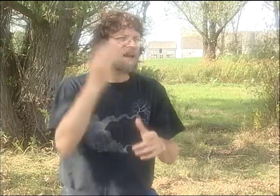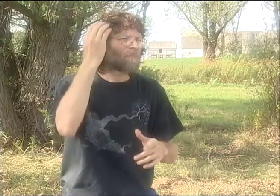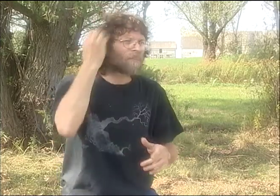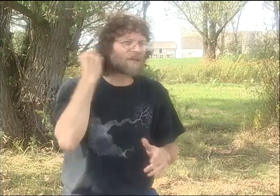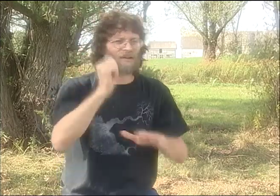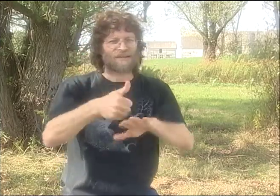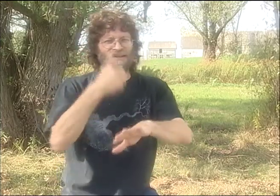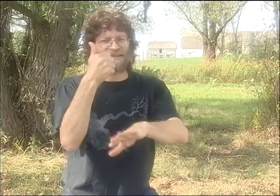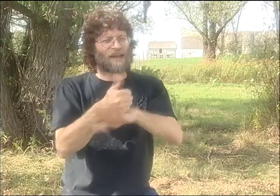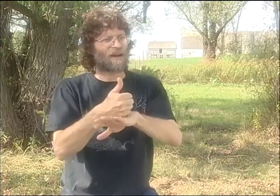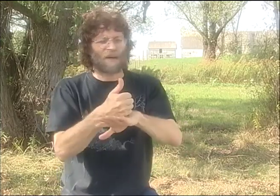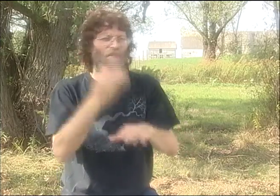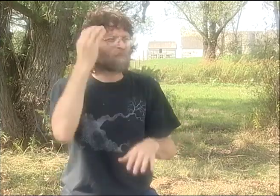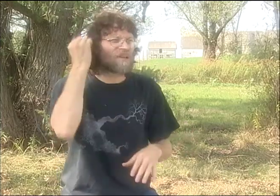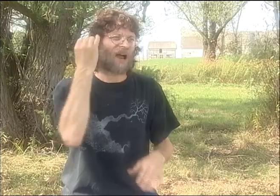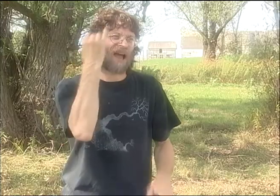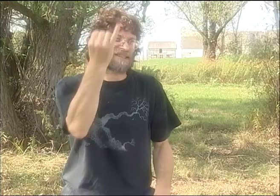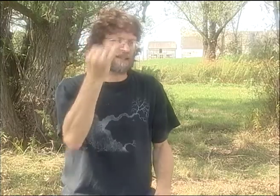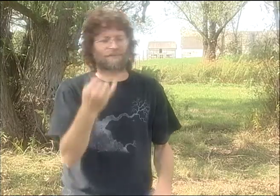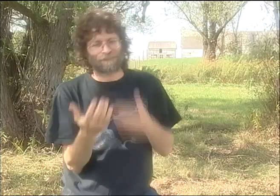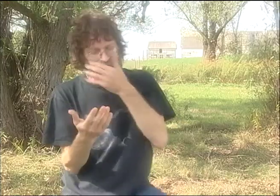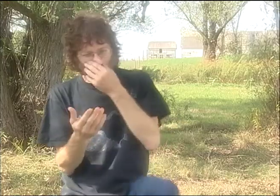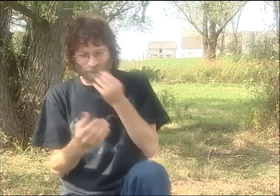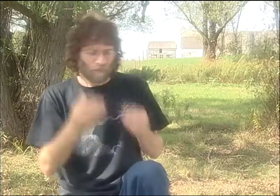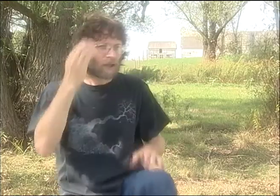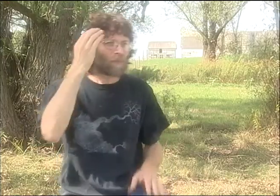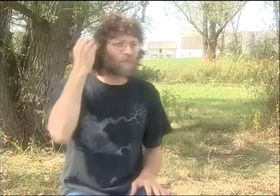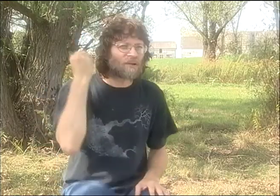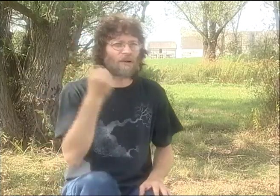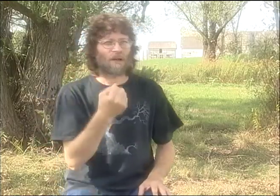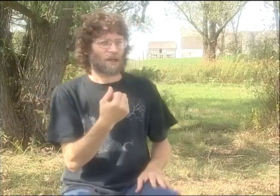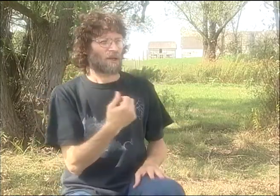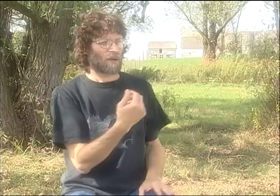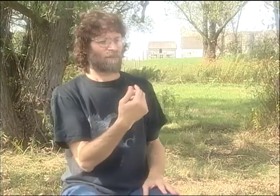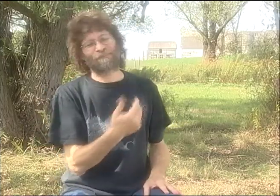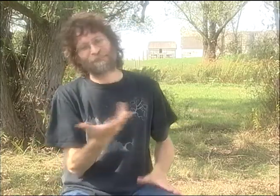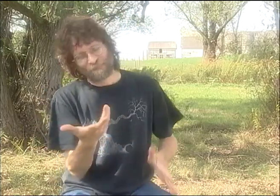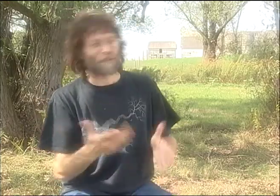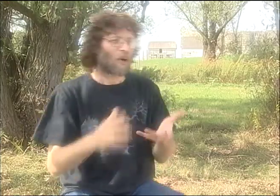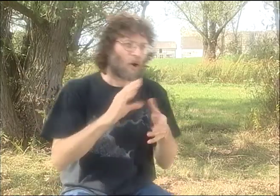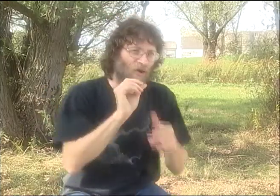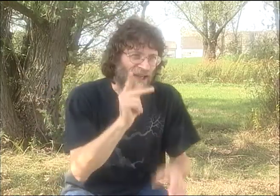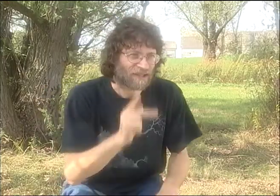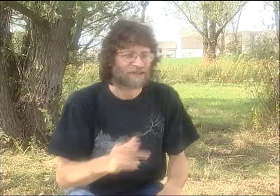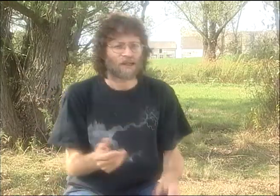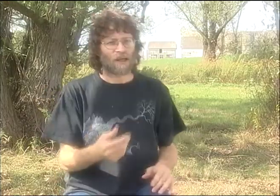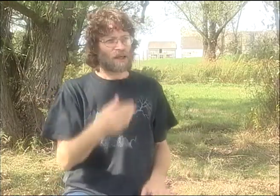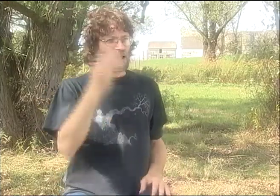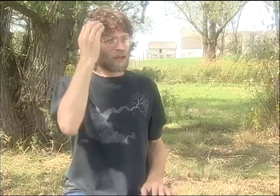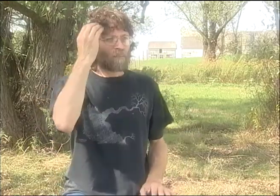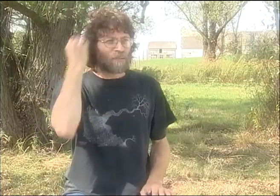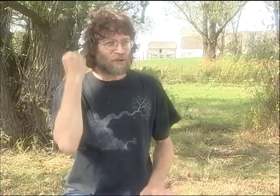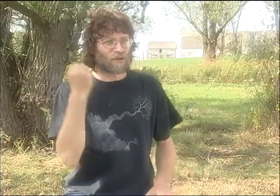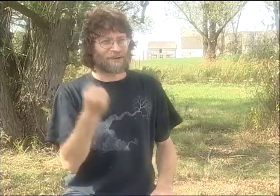THEN WE HAD THE DEAF POETRY CONFERENCE. AND THEN PETER--WELL, IT WAS PETER'S IDEA. LET ME GO BACK A BIT.